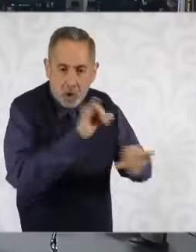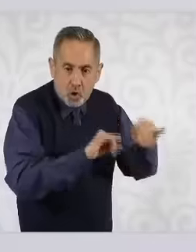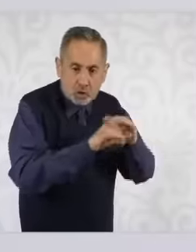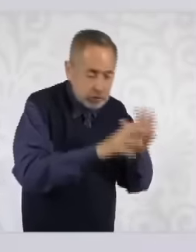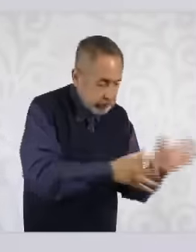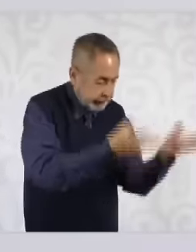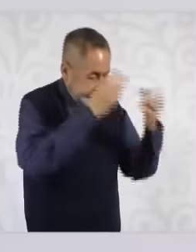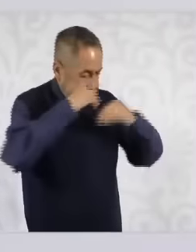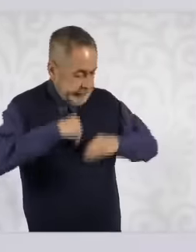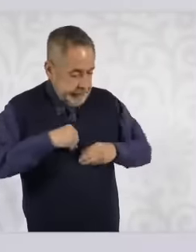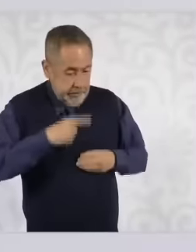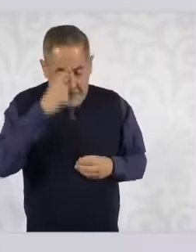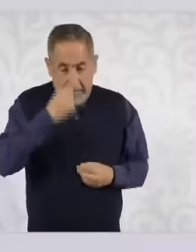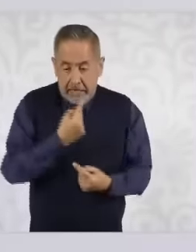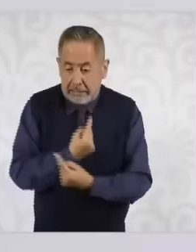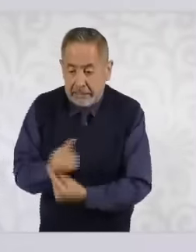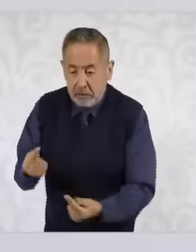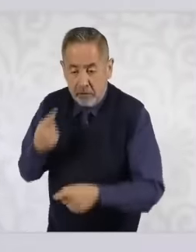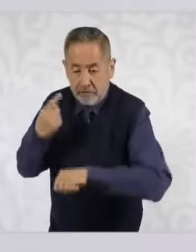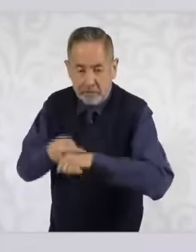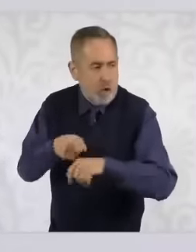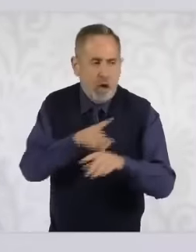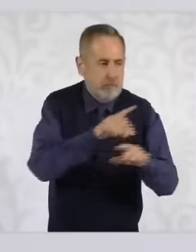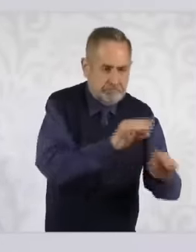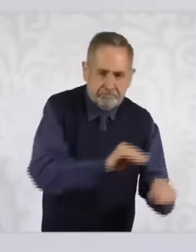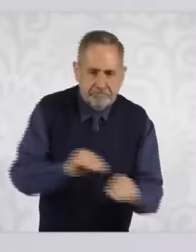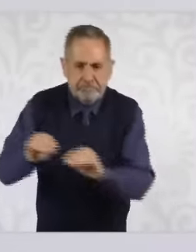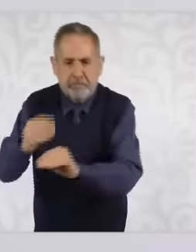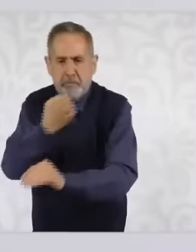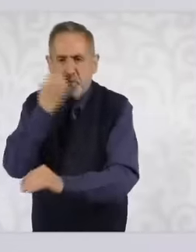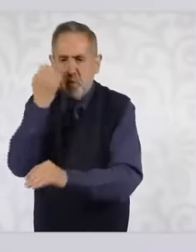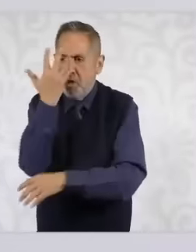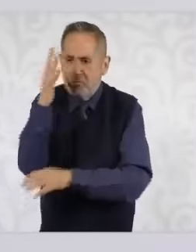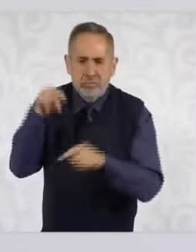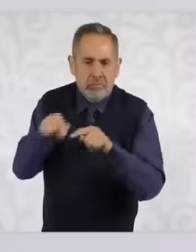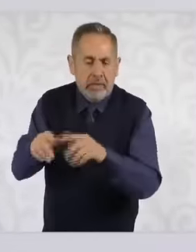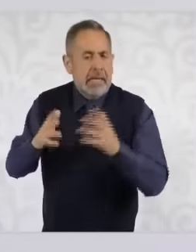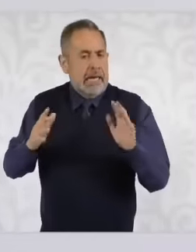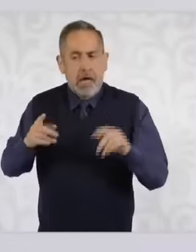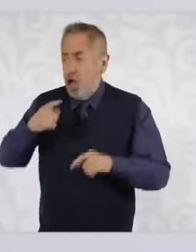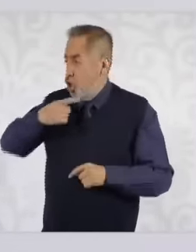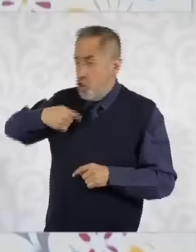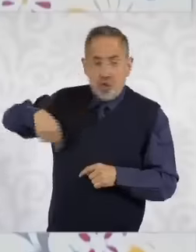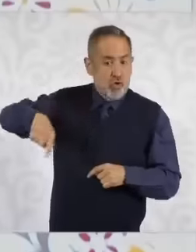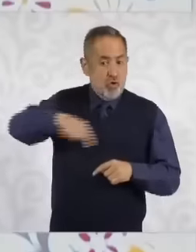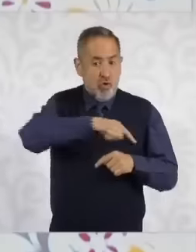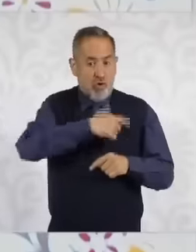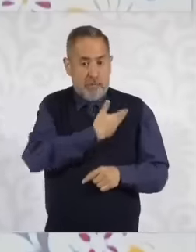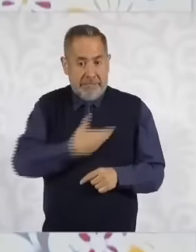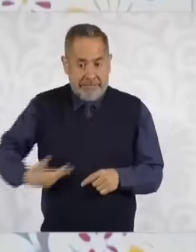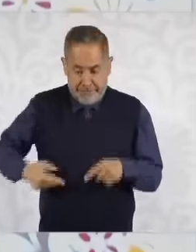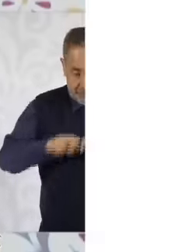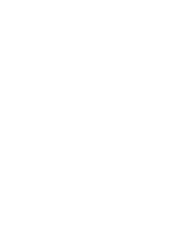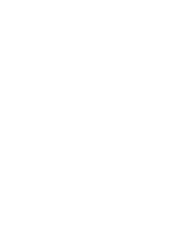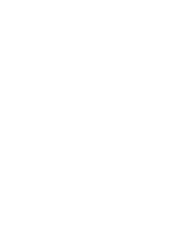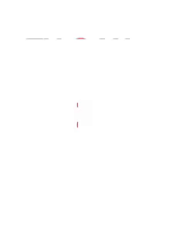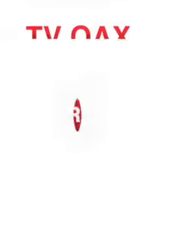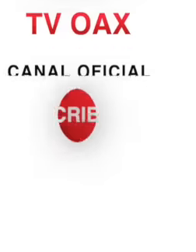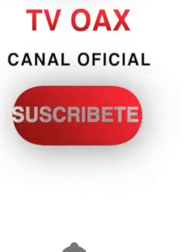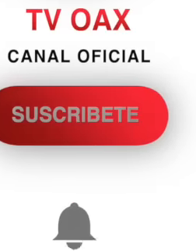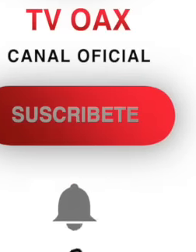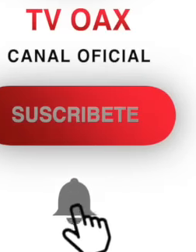especially. to the little ones So the entire cabinet is working on a